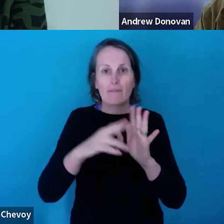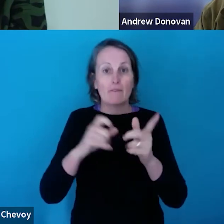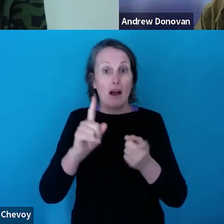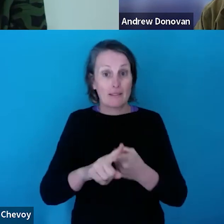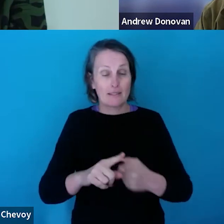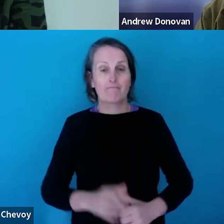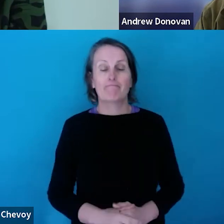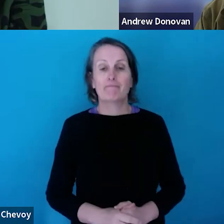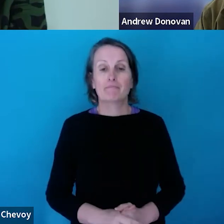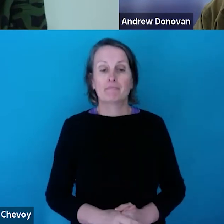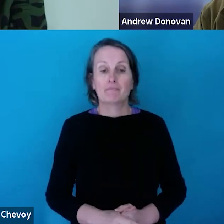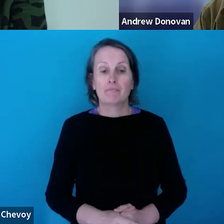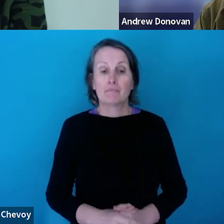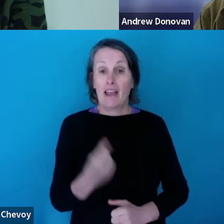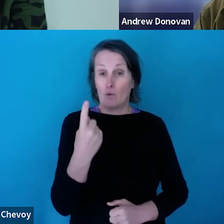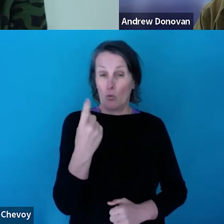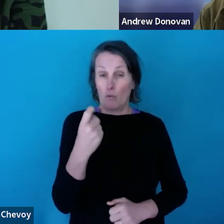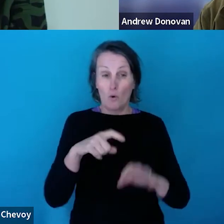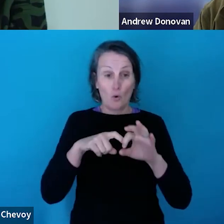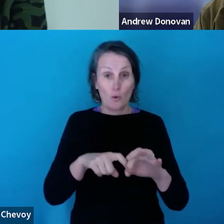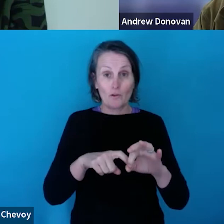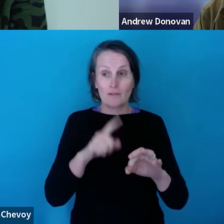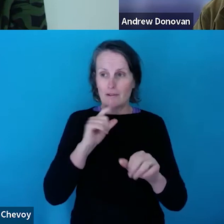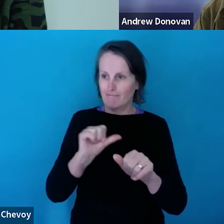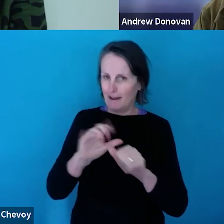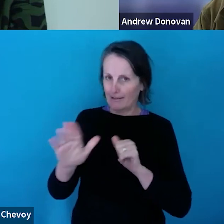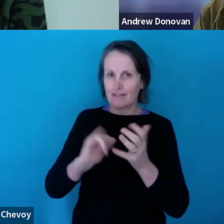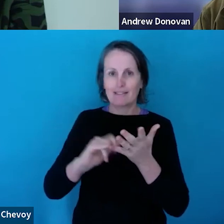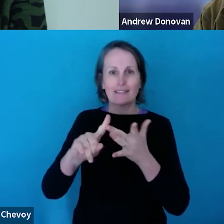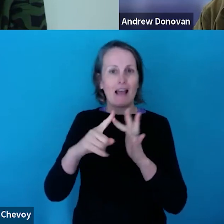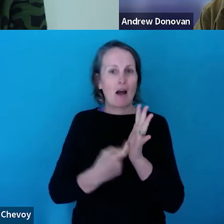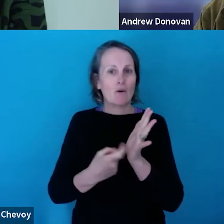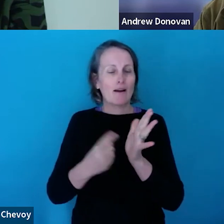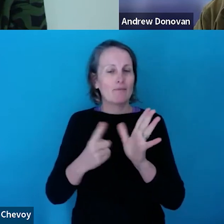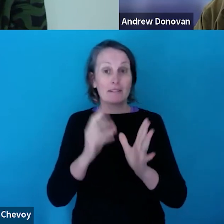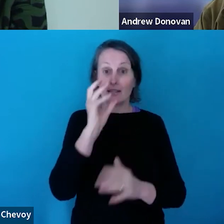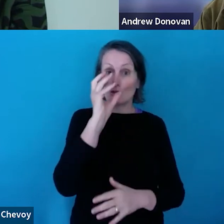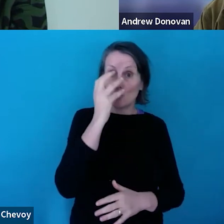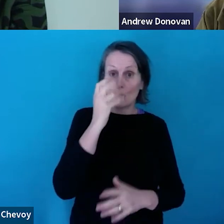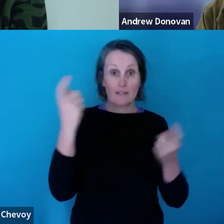question here. Excellent work, Ciara. "Are circus festival event able to apply?"